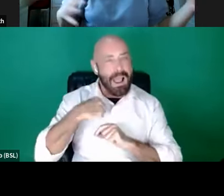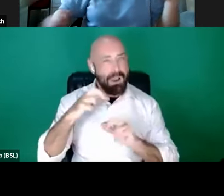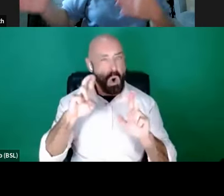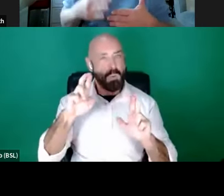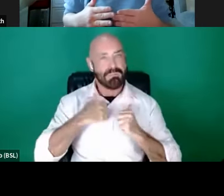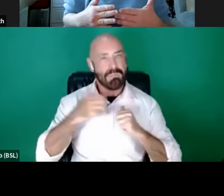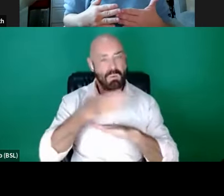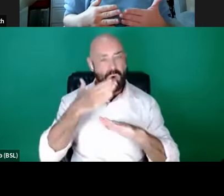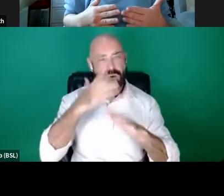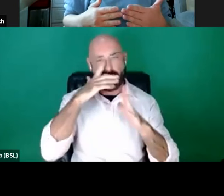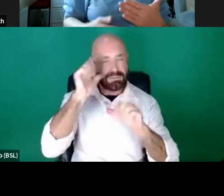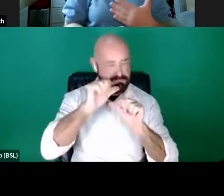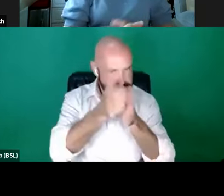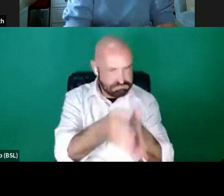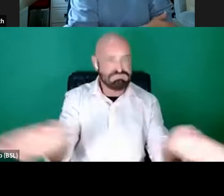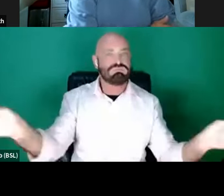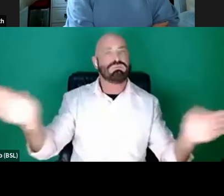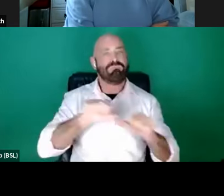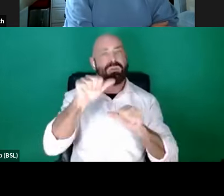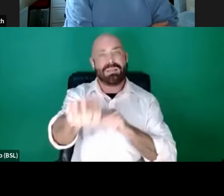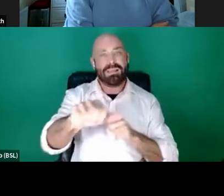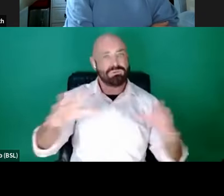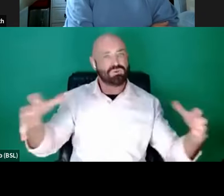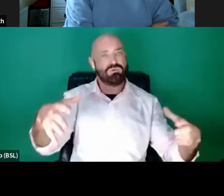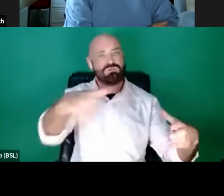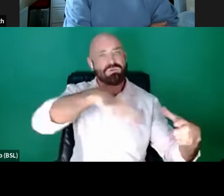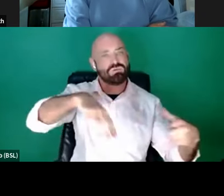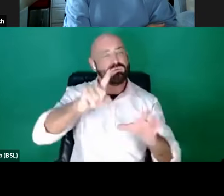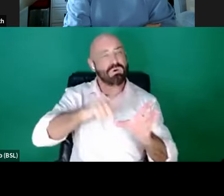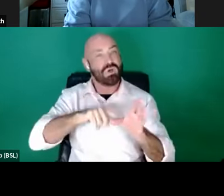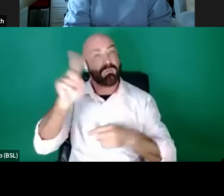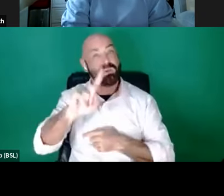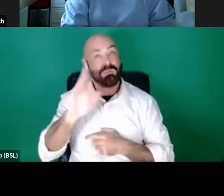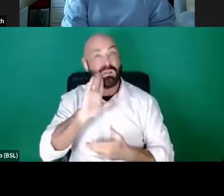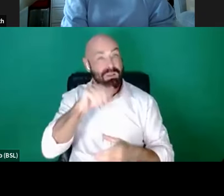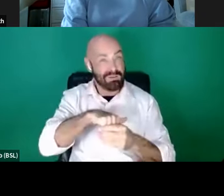for the next generation of young people coming into this industry. Great.